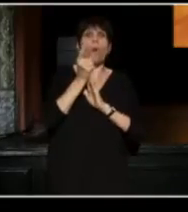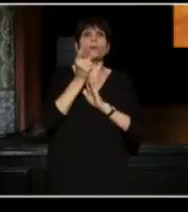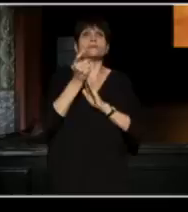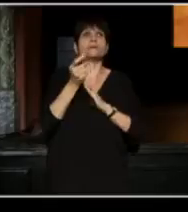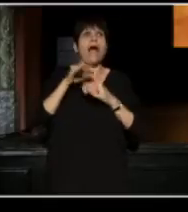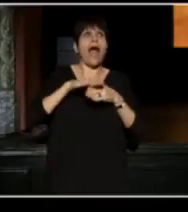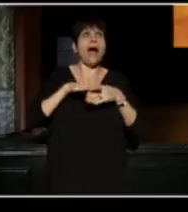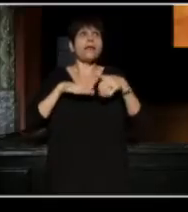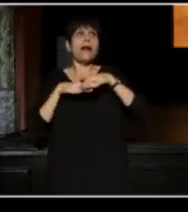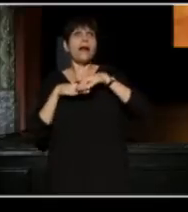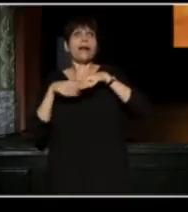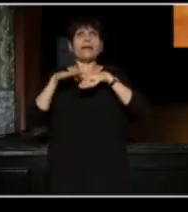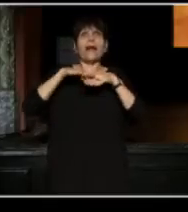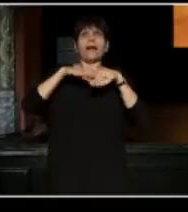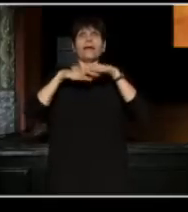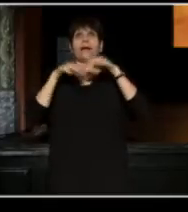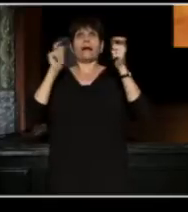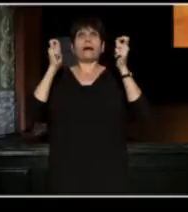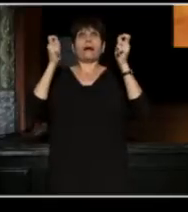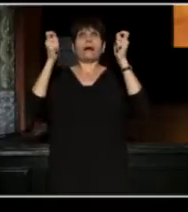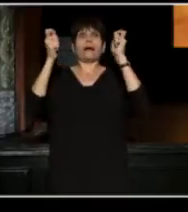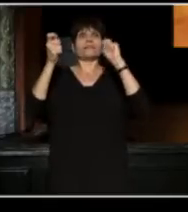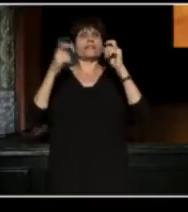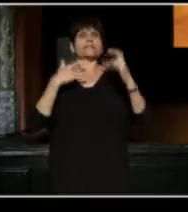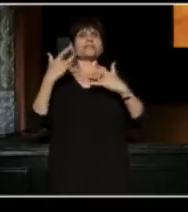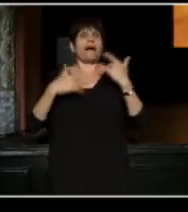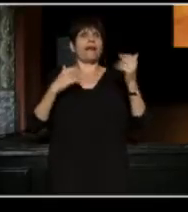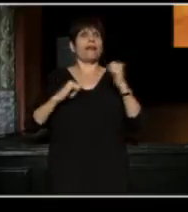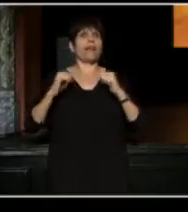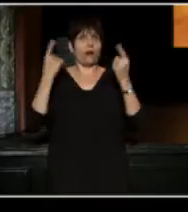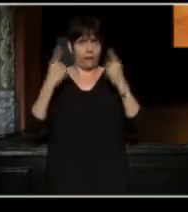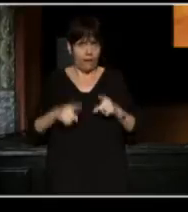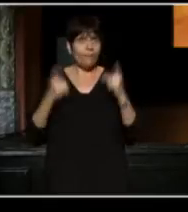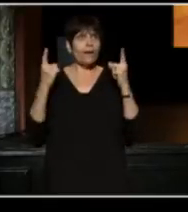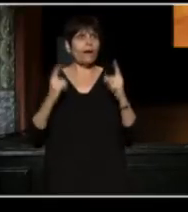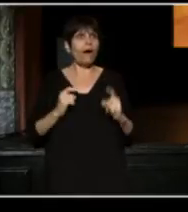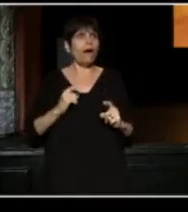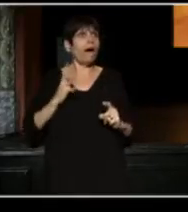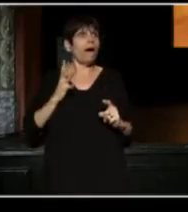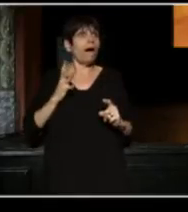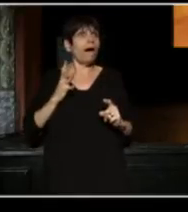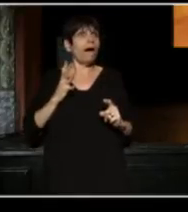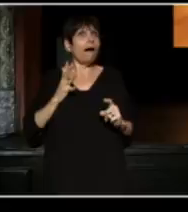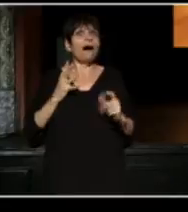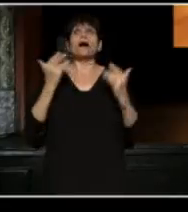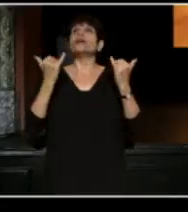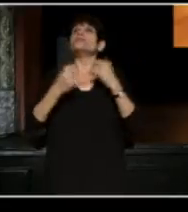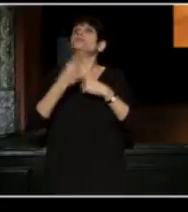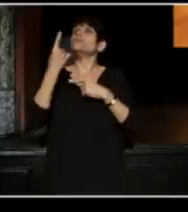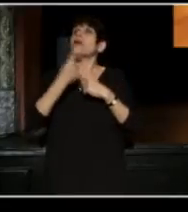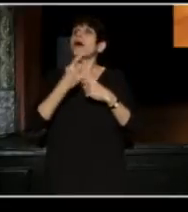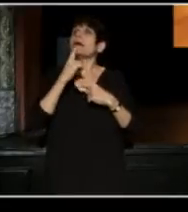in transformative and exciting theater. On a personal, today is sort of an interesting day for me,